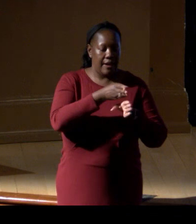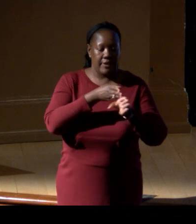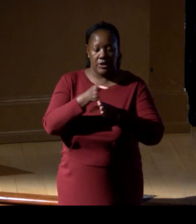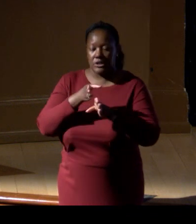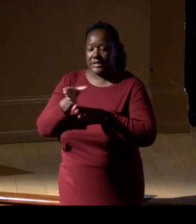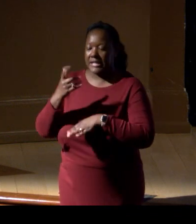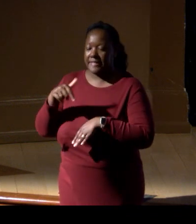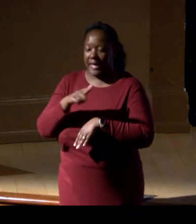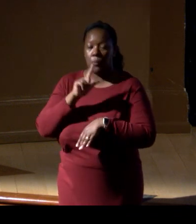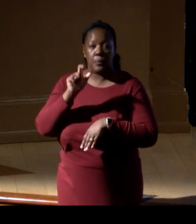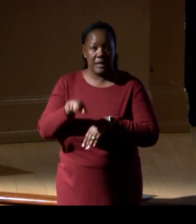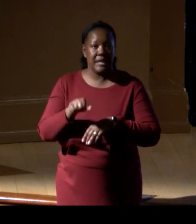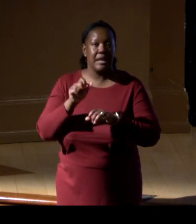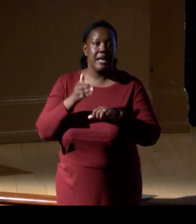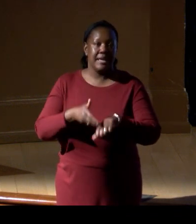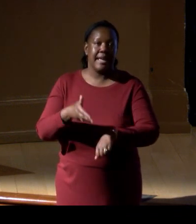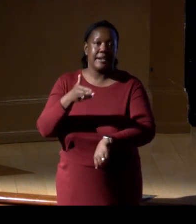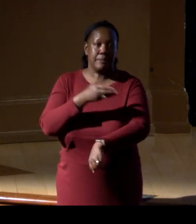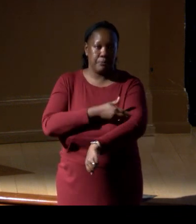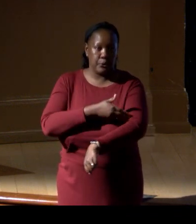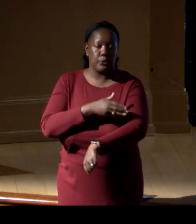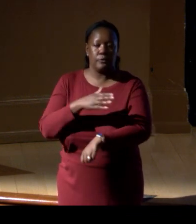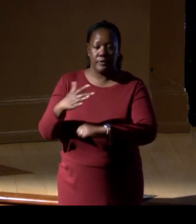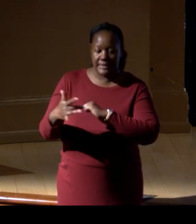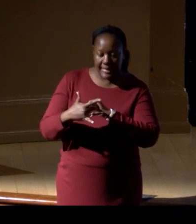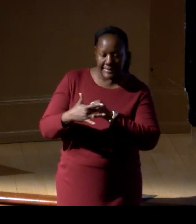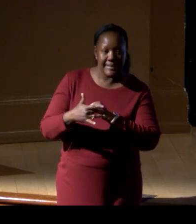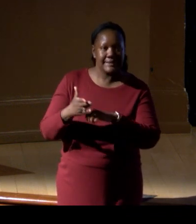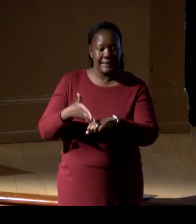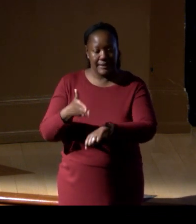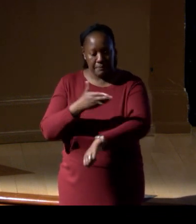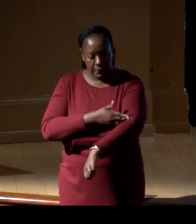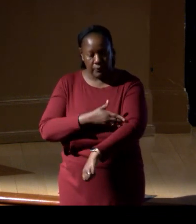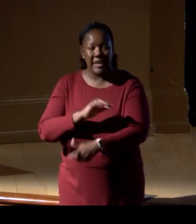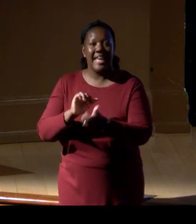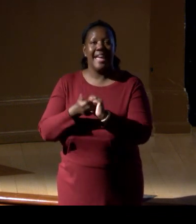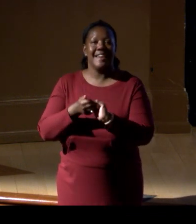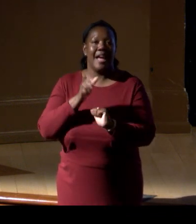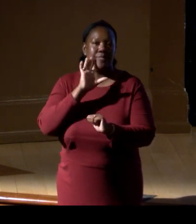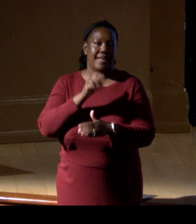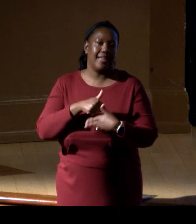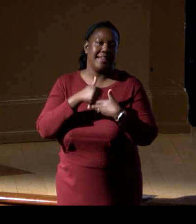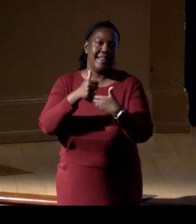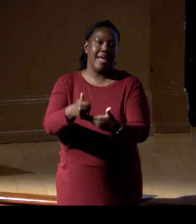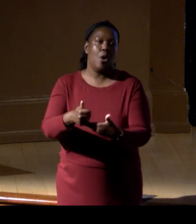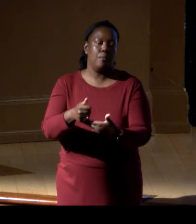in environmental DNA techniques will be tremendously helpful for conservation?